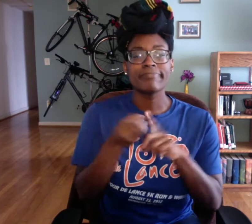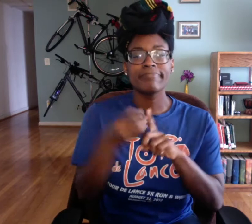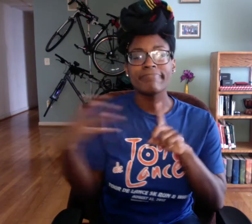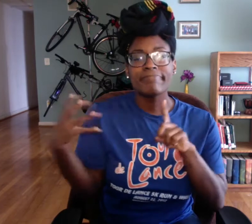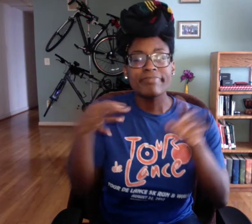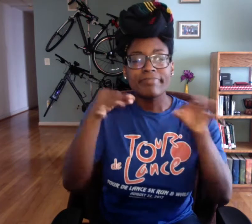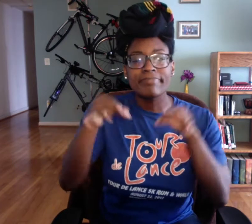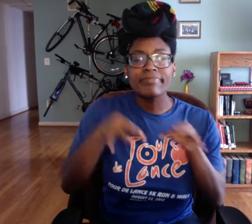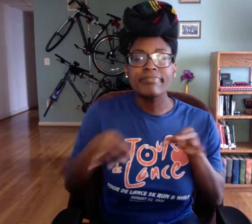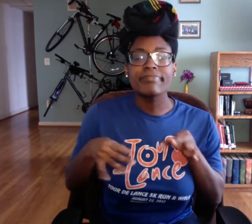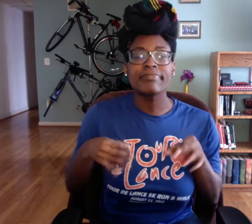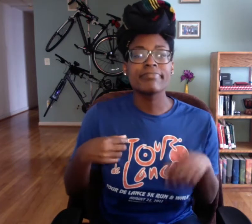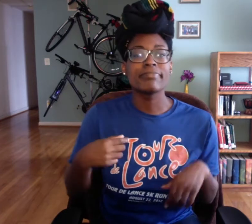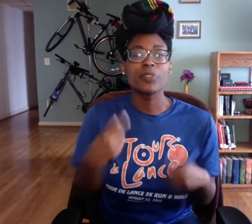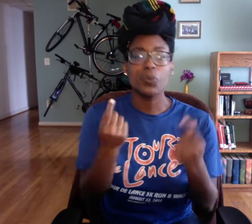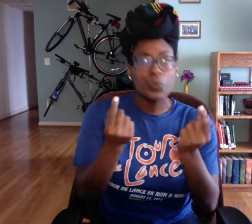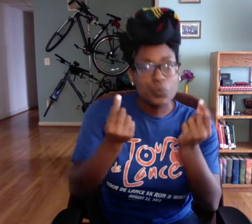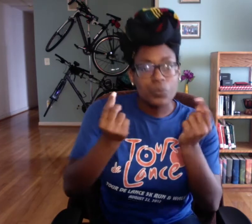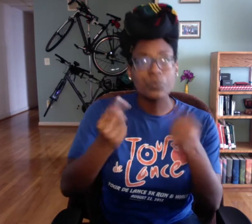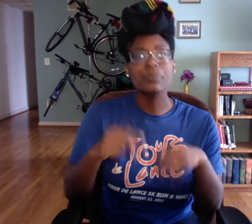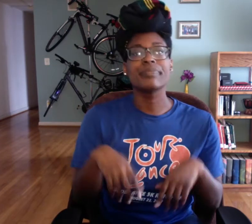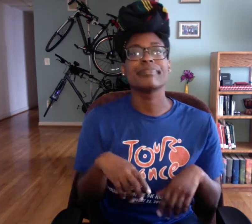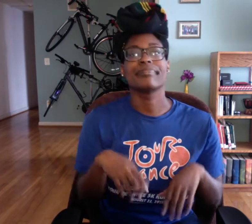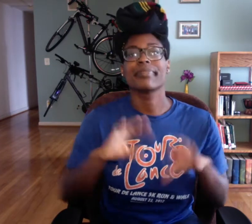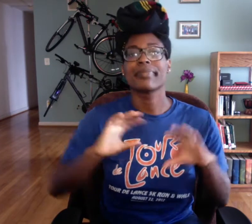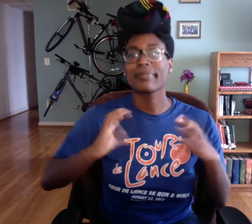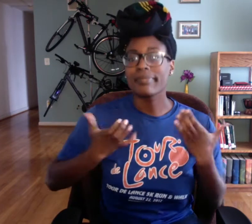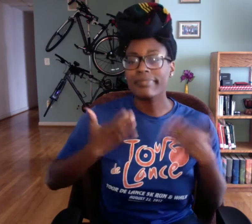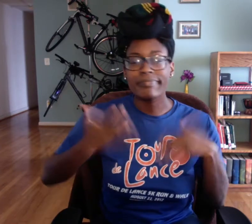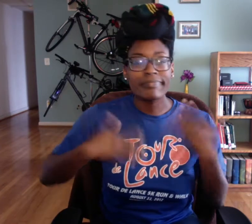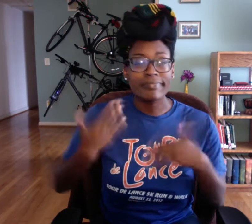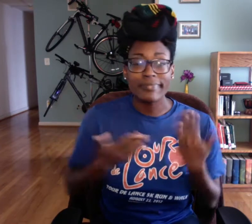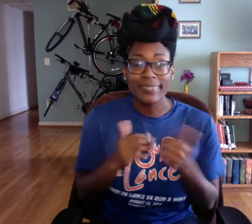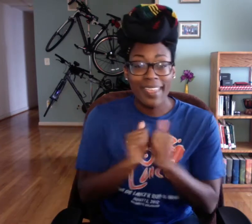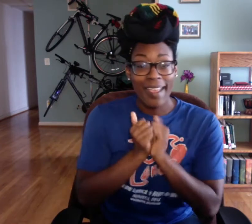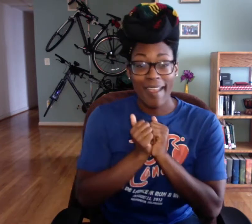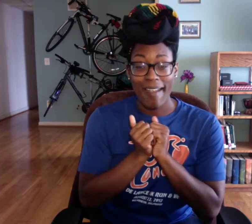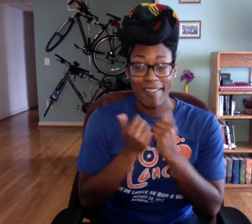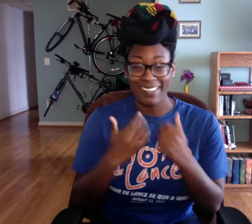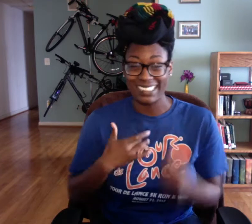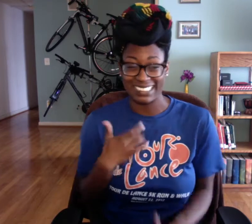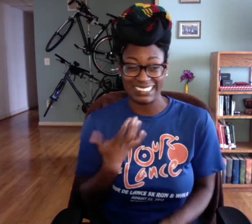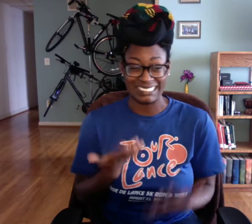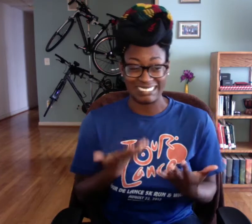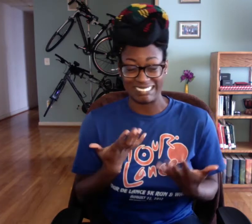But I wanted to explain, talk about what I did, how classes went, how did I feel, do